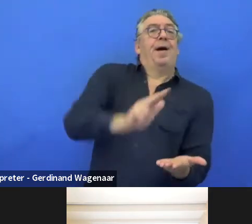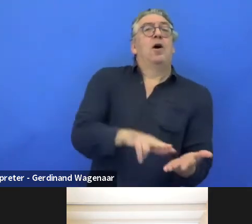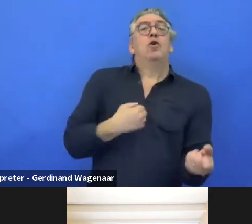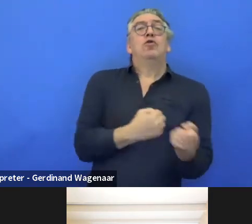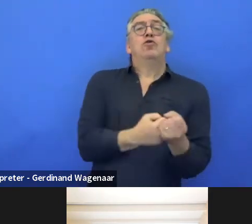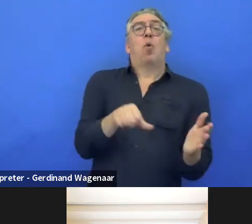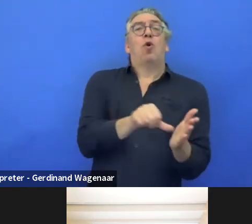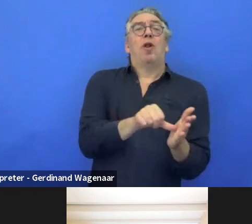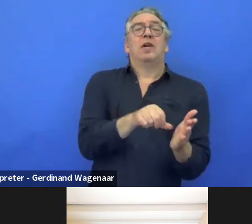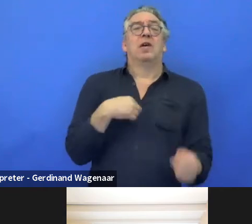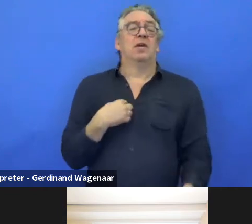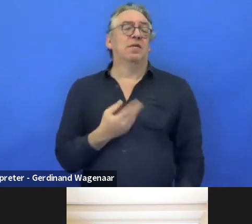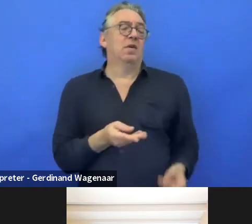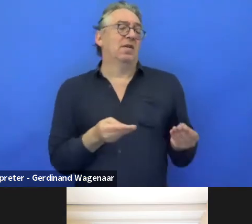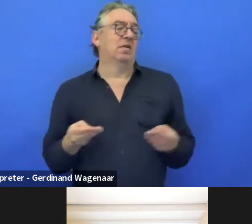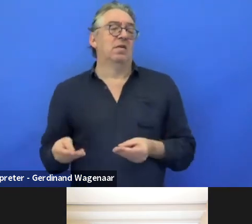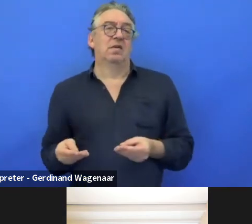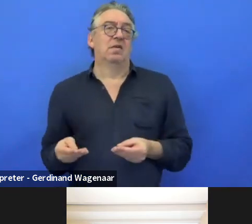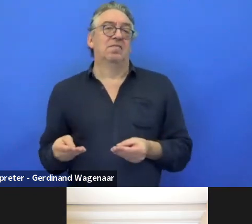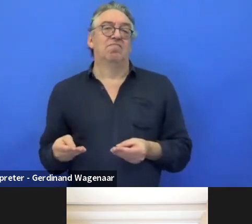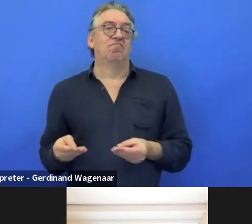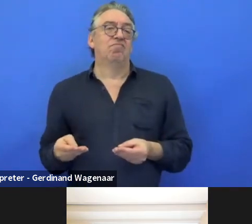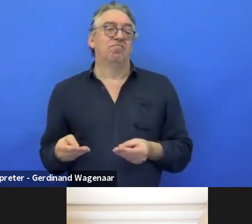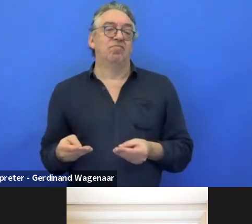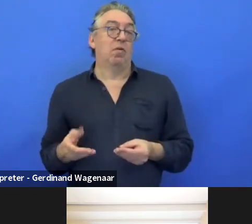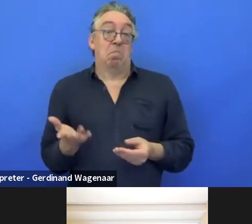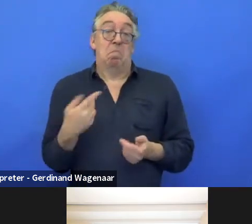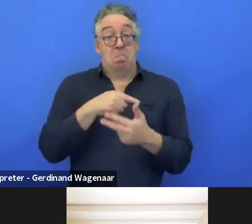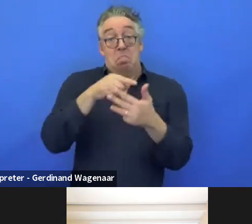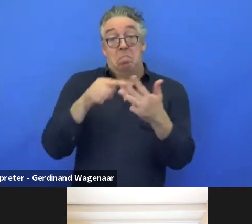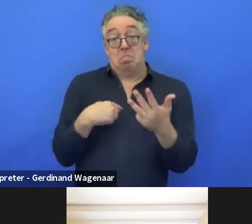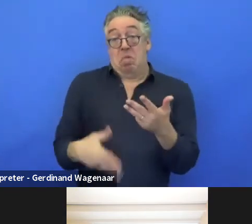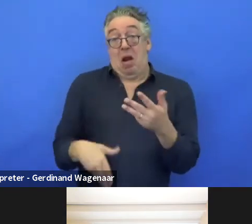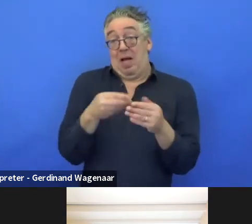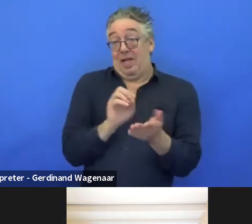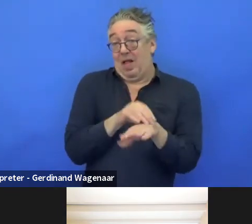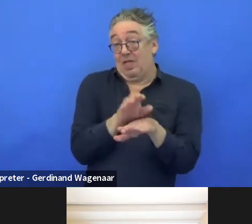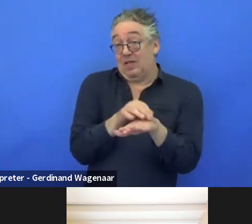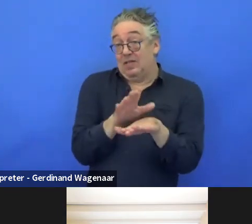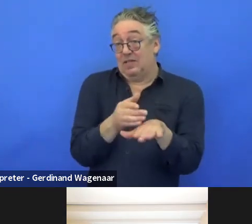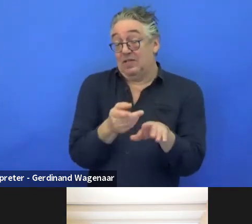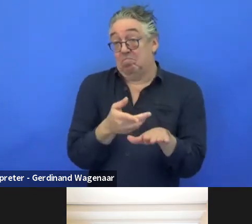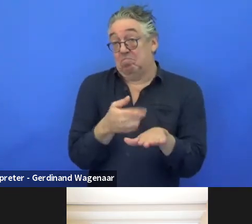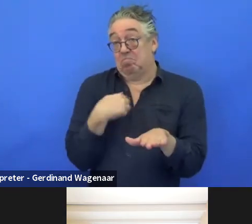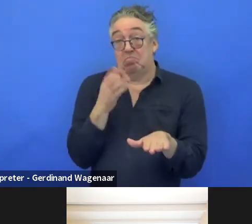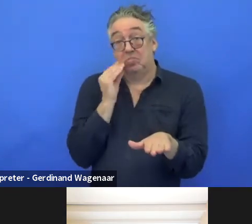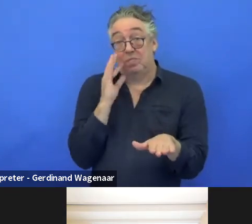These are pieces of advice gained from EBU experience. Thank you.